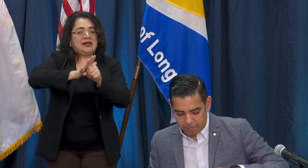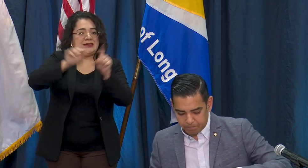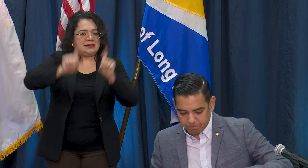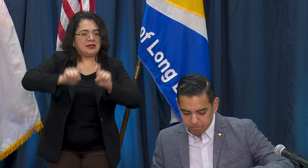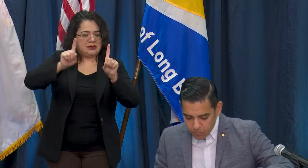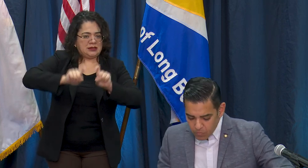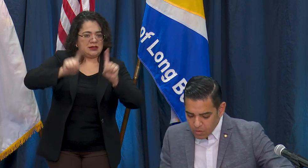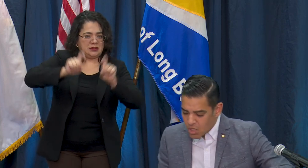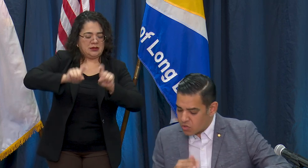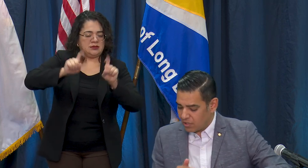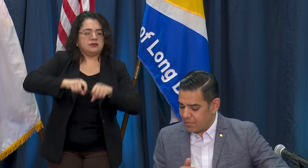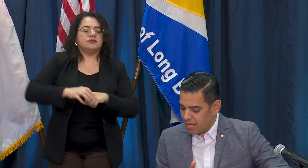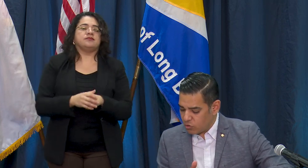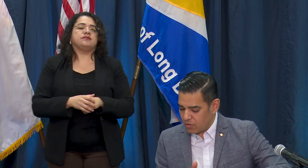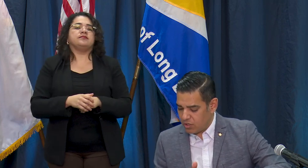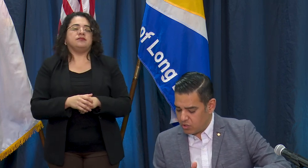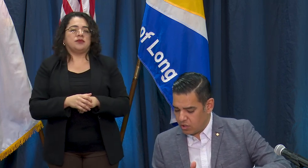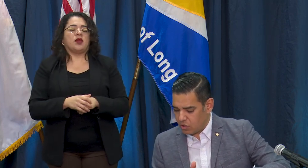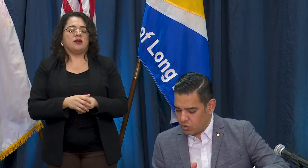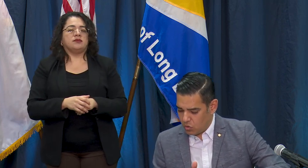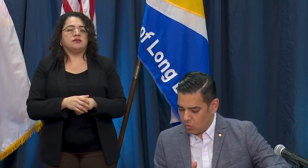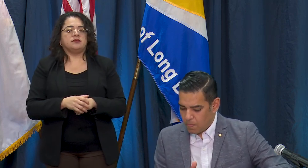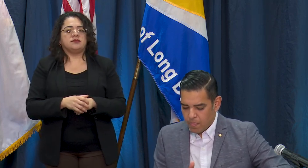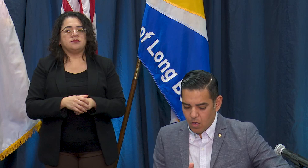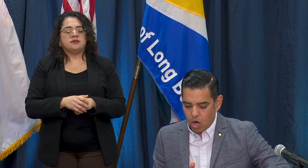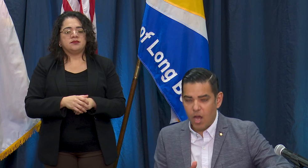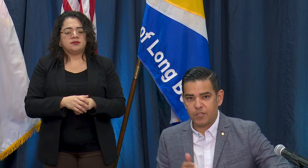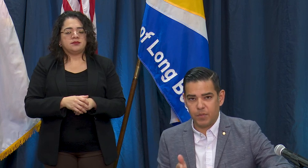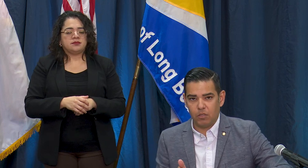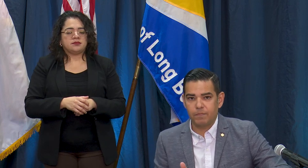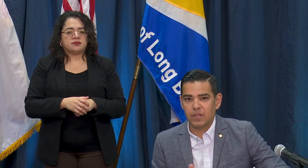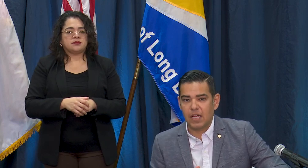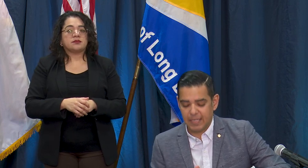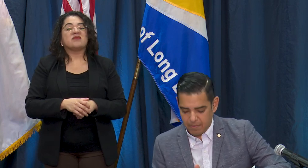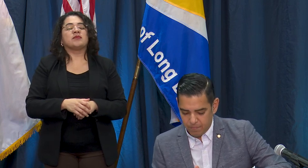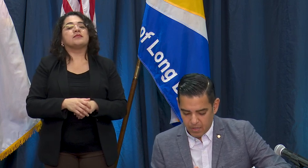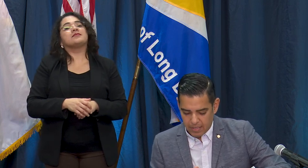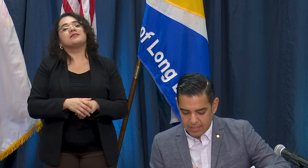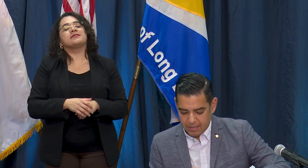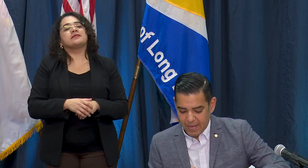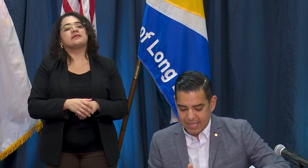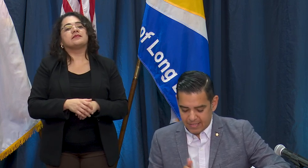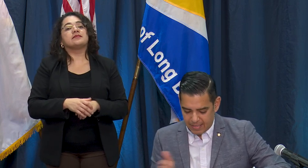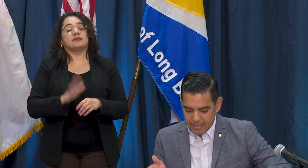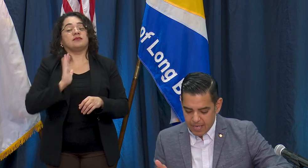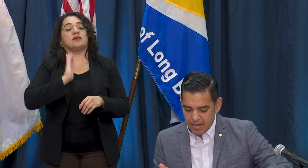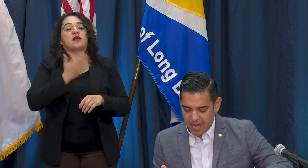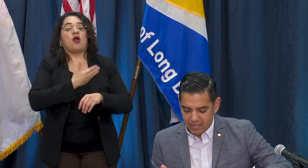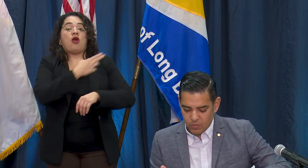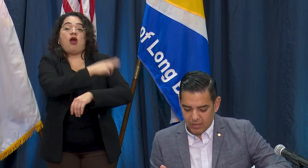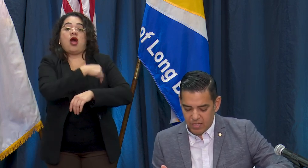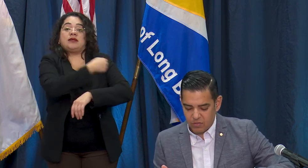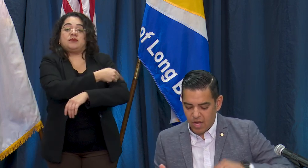out. Let me now transition to our hospital capacity as it relates to how